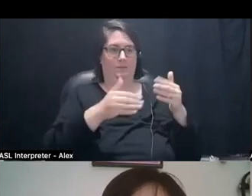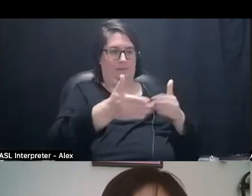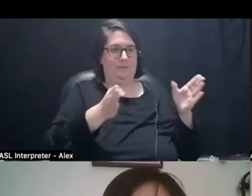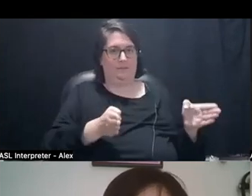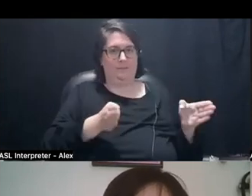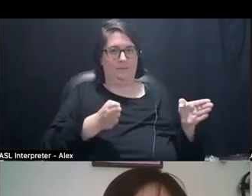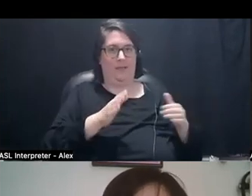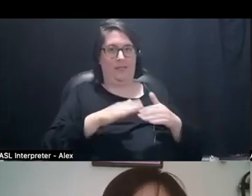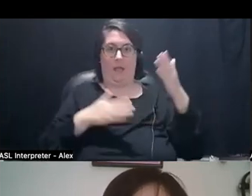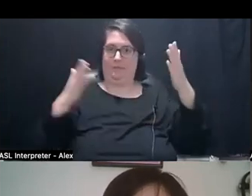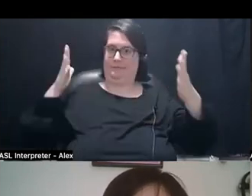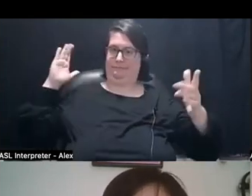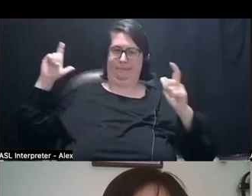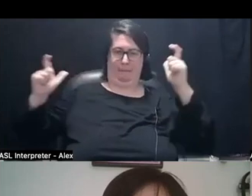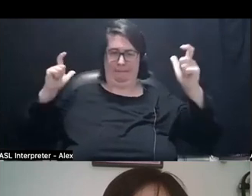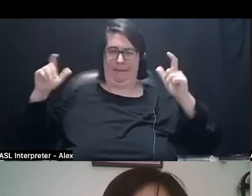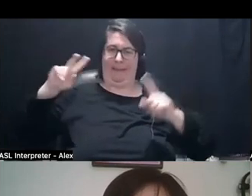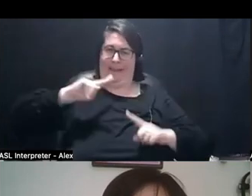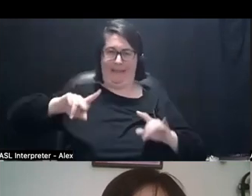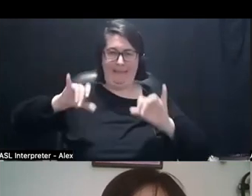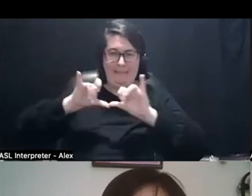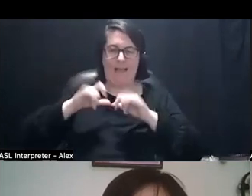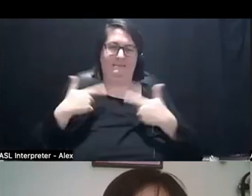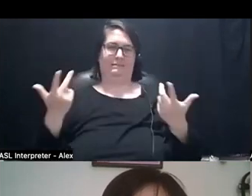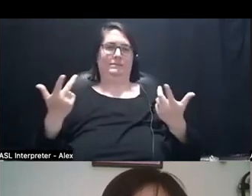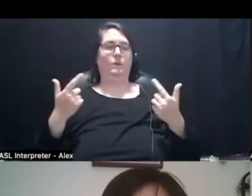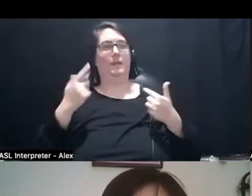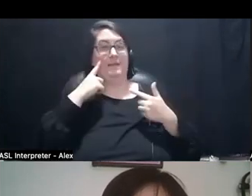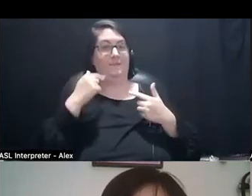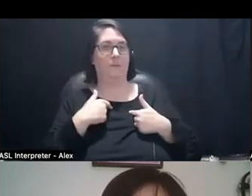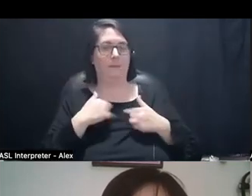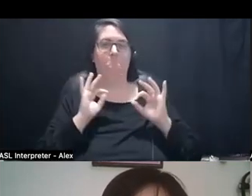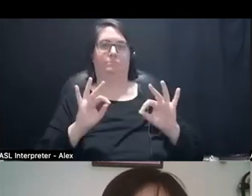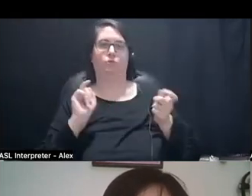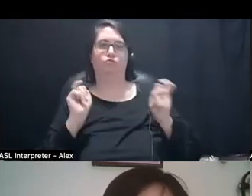So yeah, that's kind of in the development. That's happening.